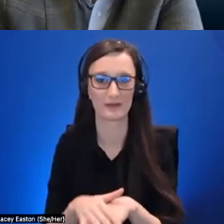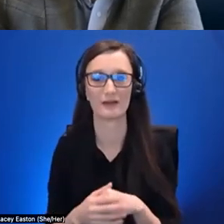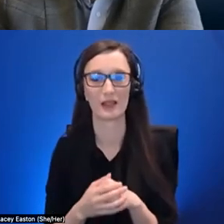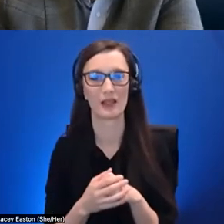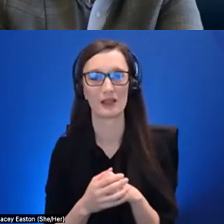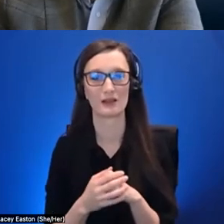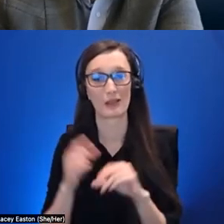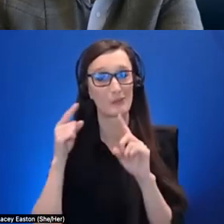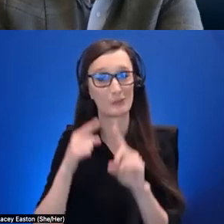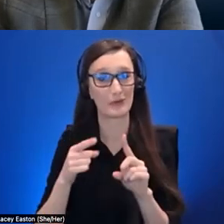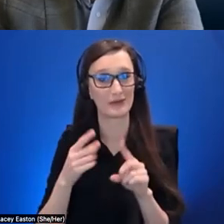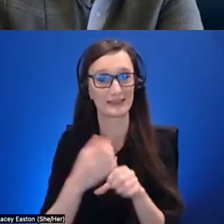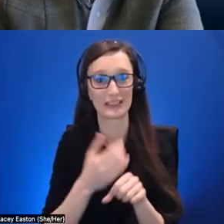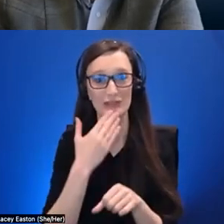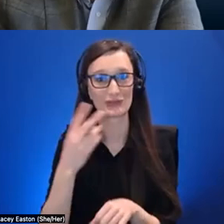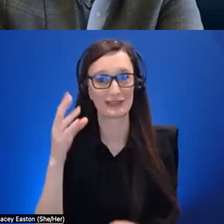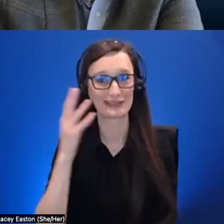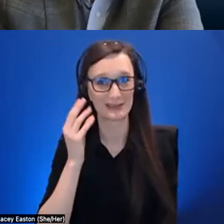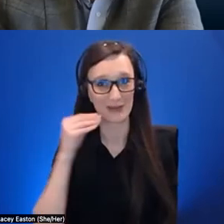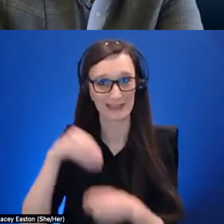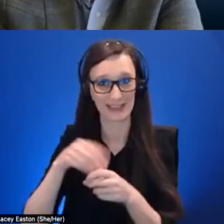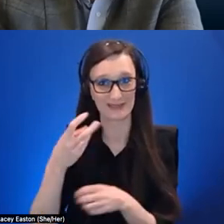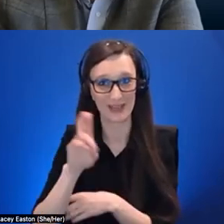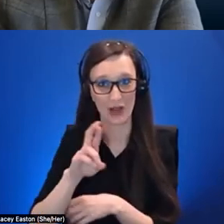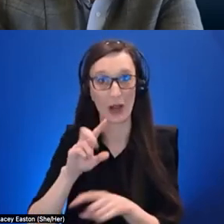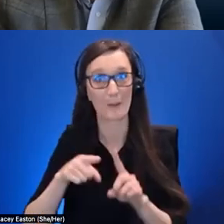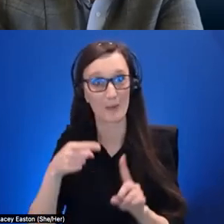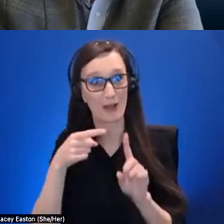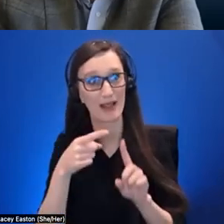that's fine but actually learning something in vr in a in a way that is maybe better